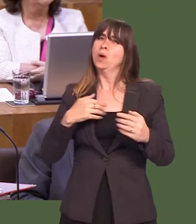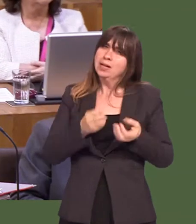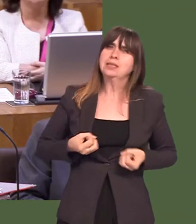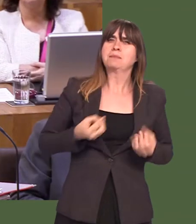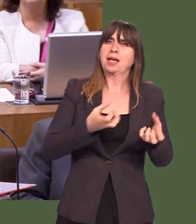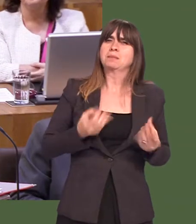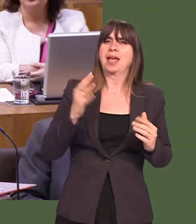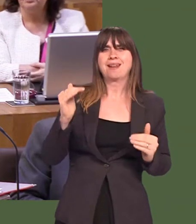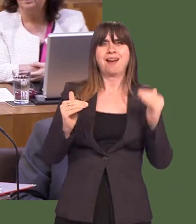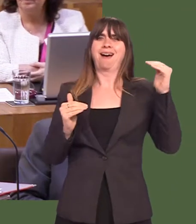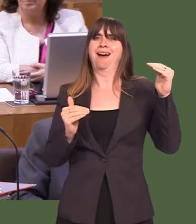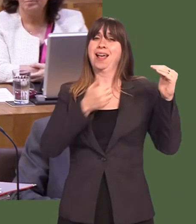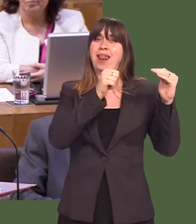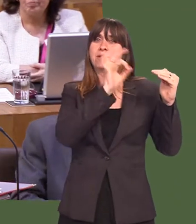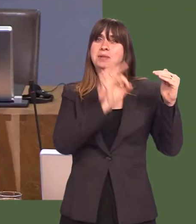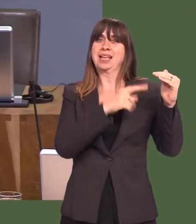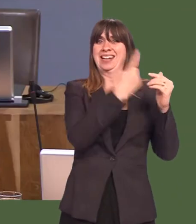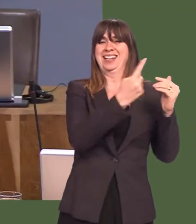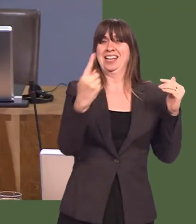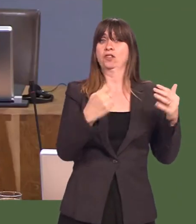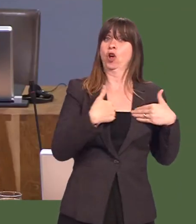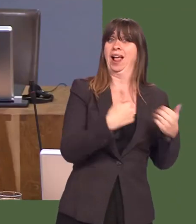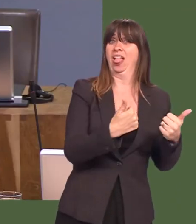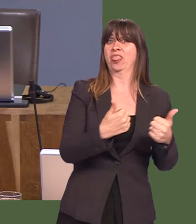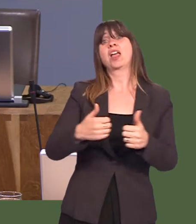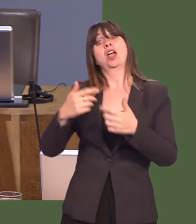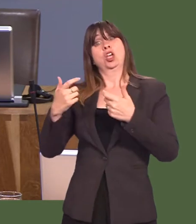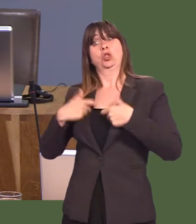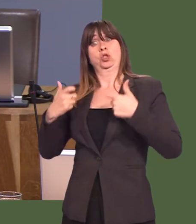head, and maintained health and social care spending at 6 per cent per head higher than